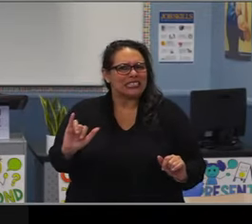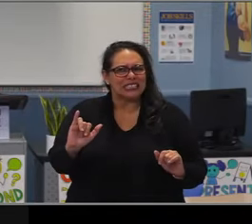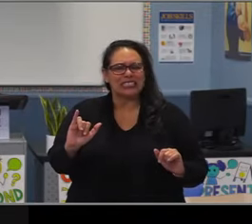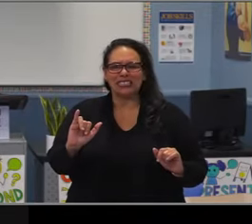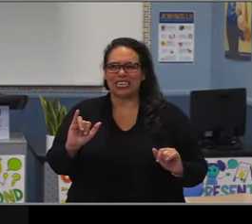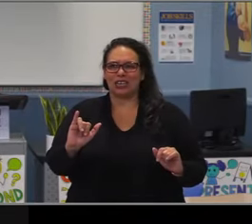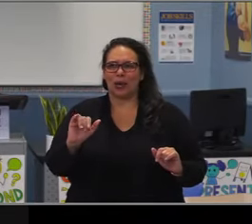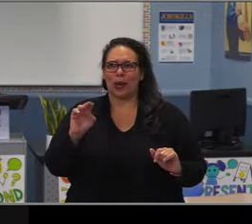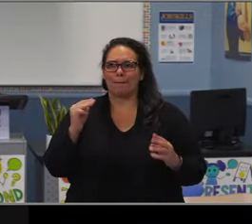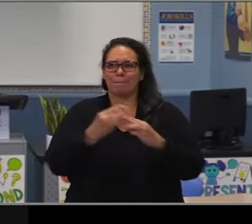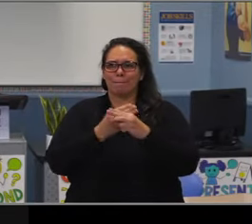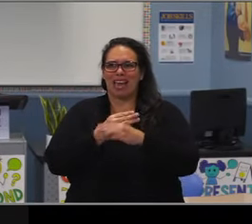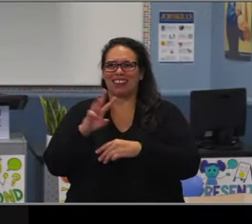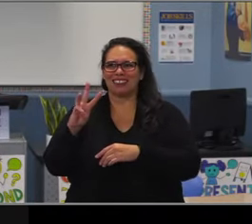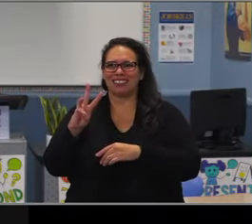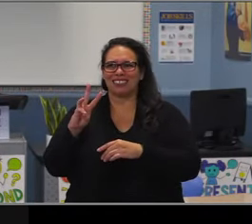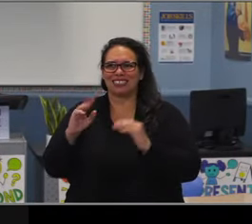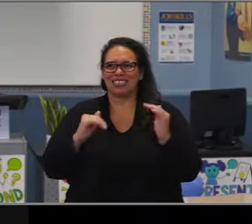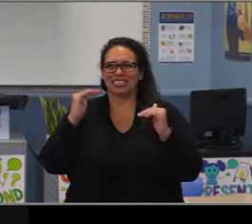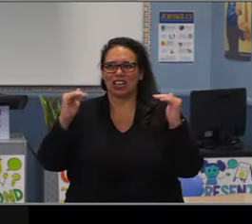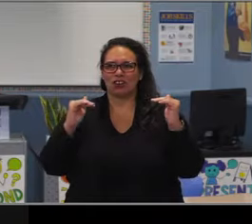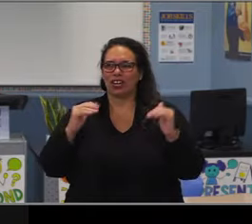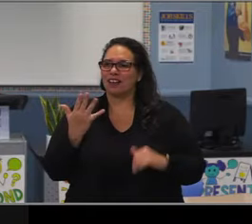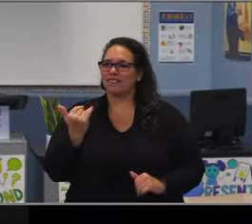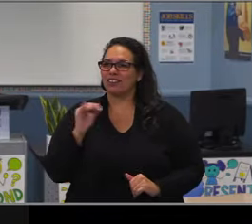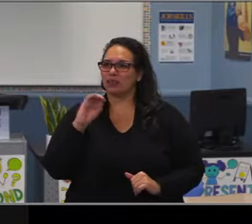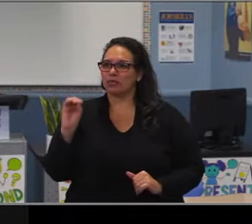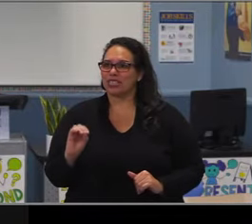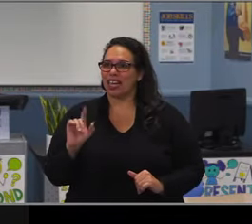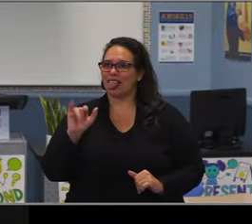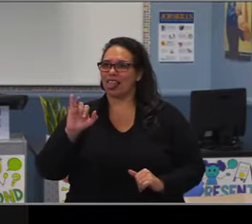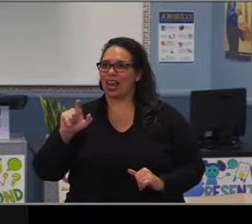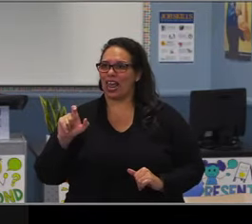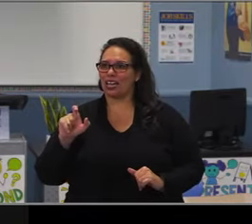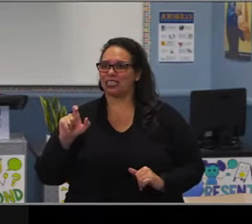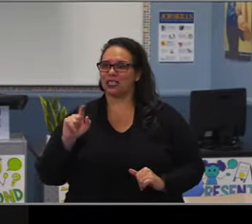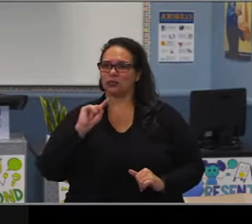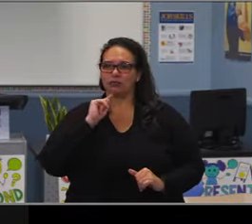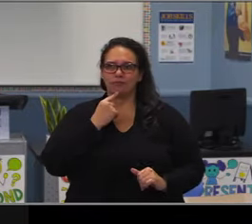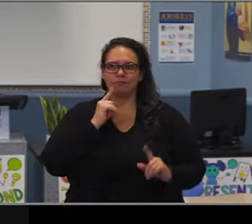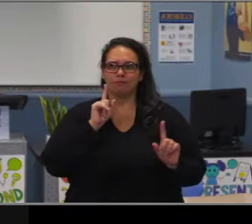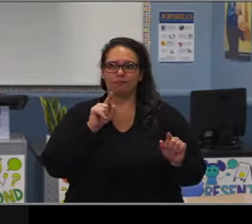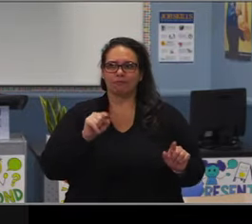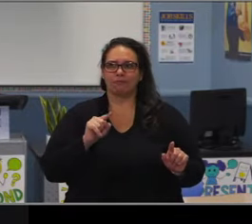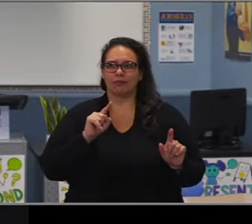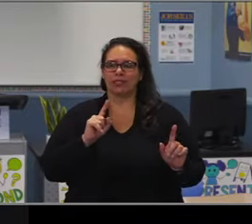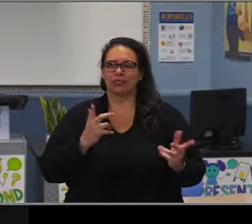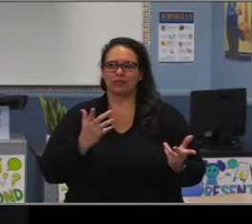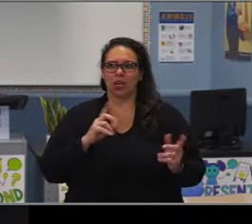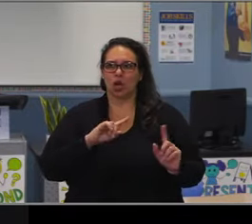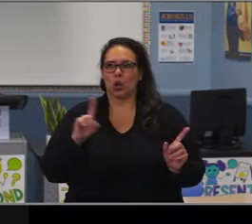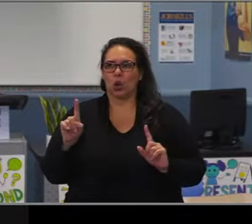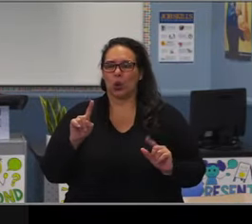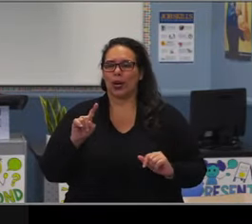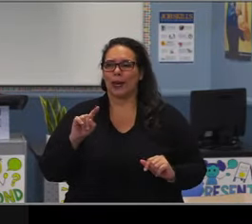However, they are more likely to fall at risk, of moderate or severely chronic attendance bands.